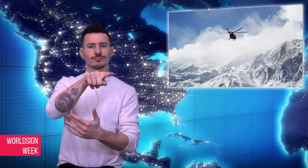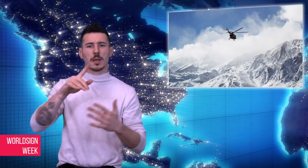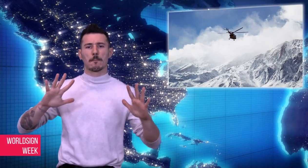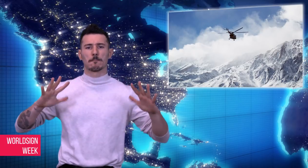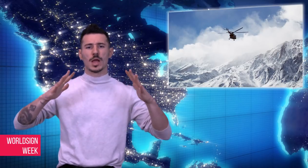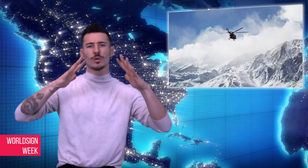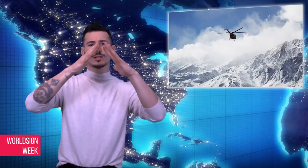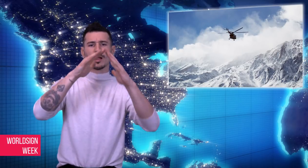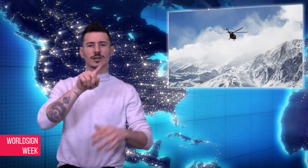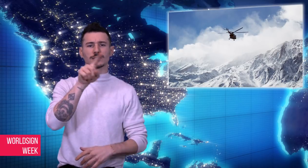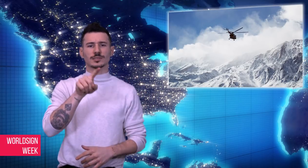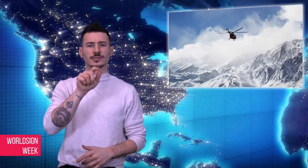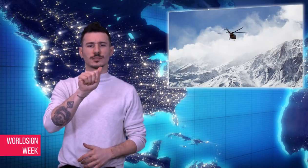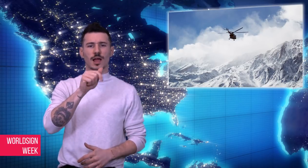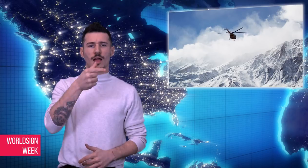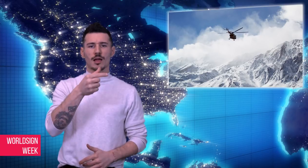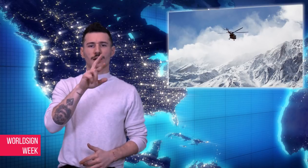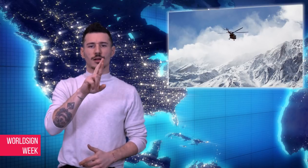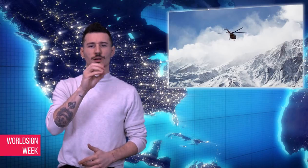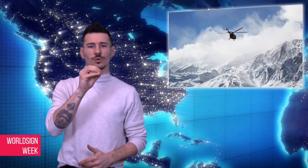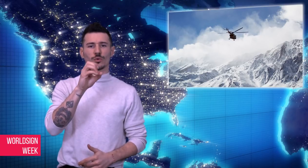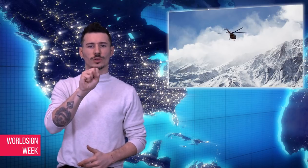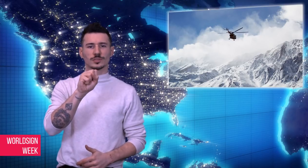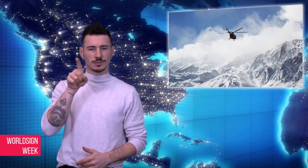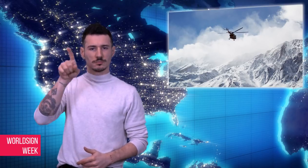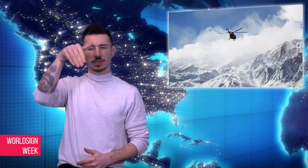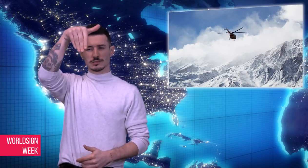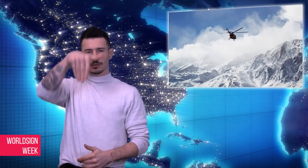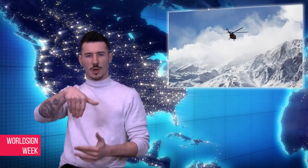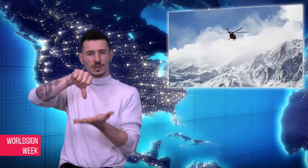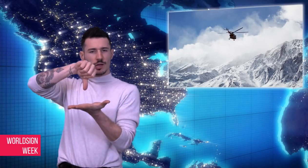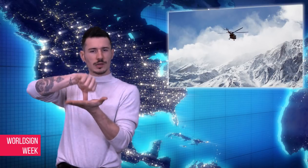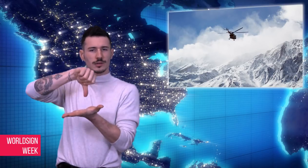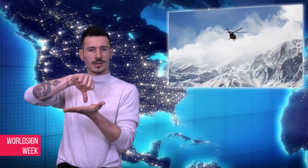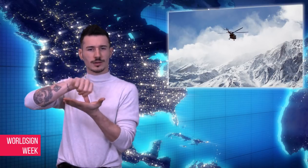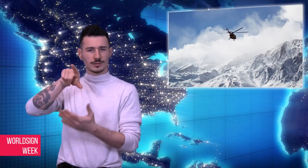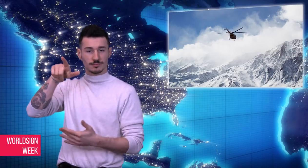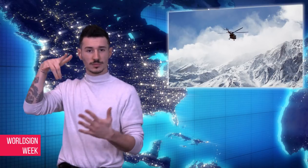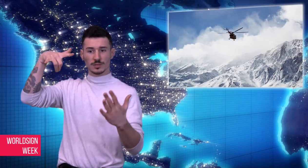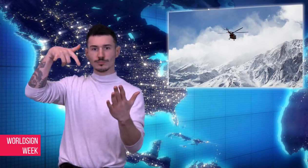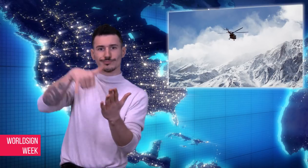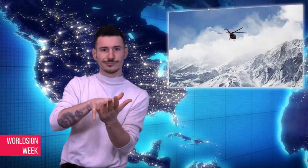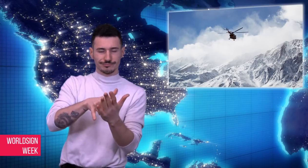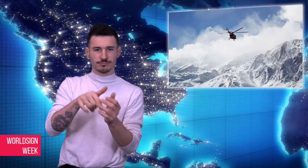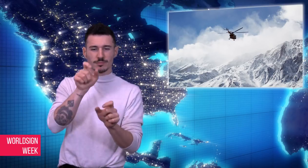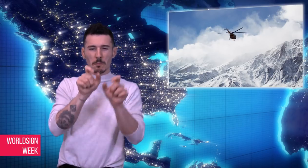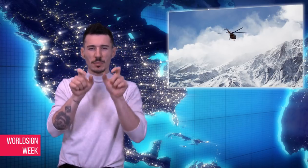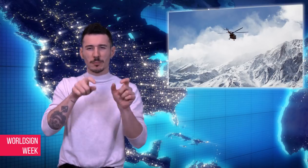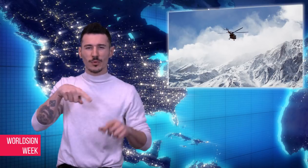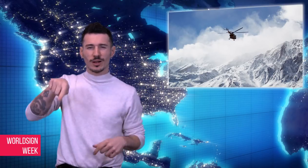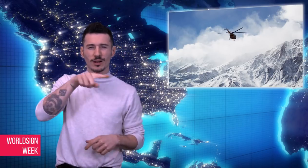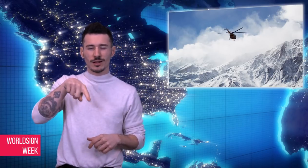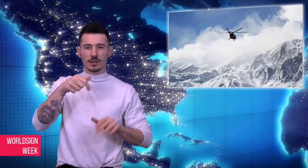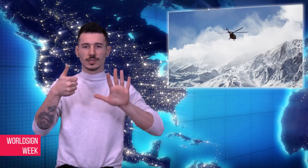into the Zagros Mountains in southern Iran, killing 65 onboard. Dense fog, heavy